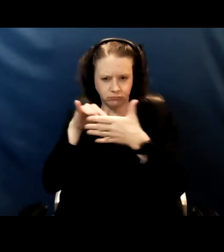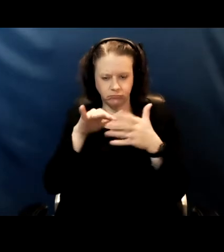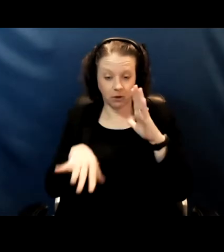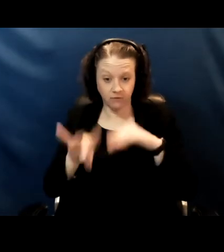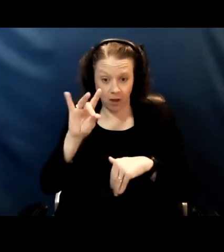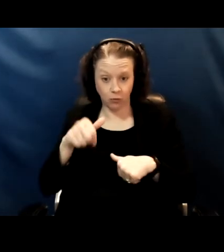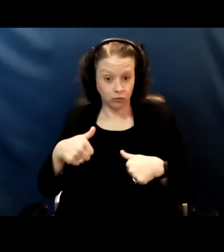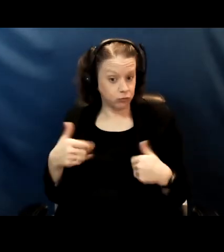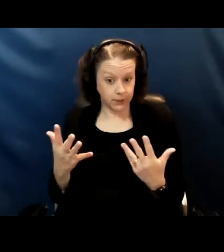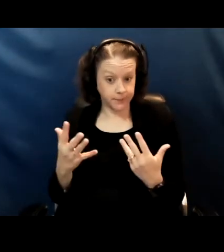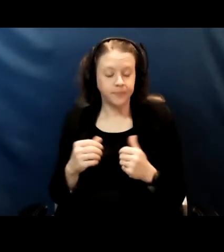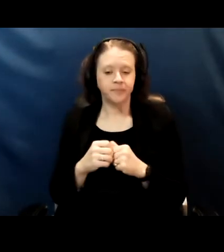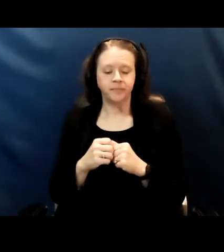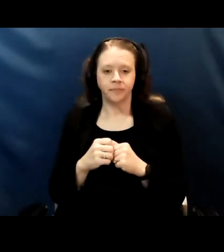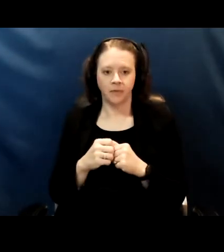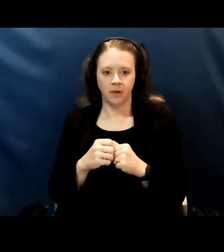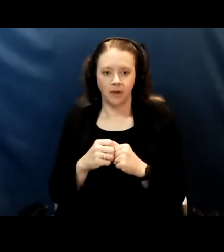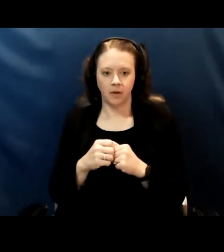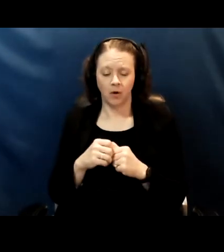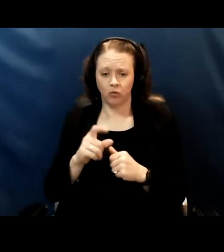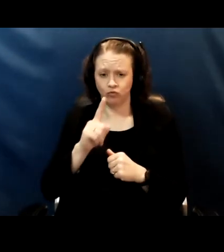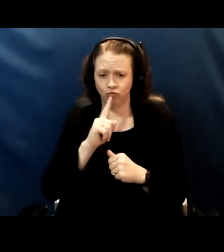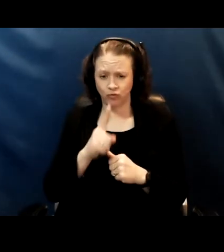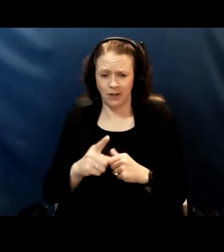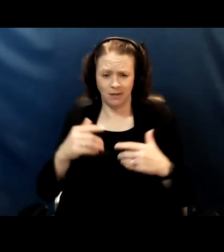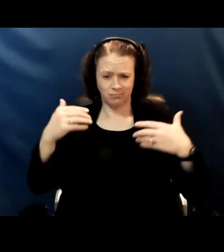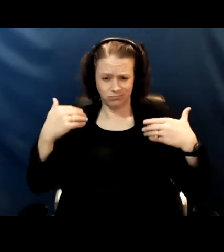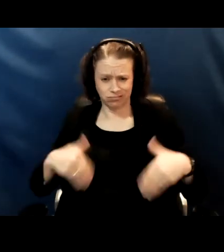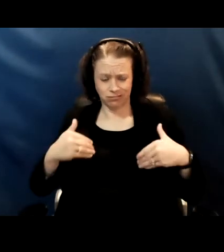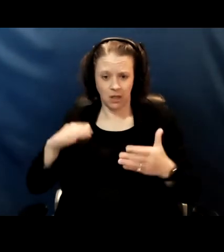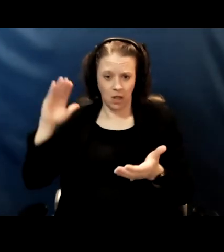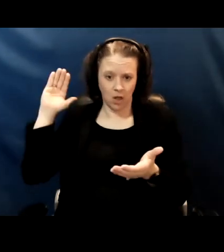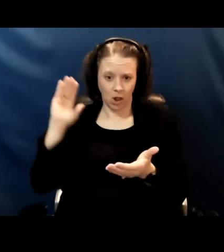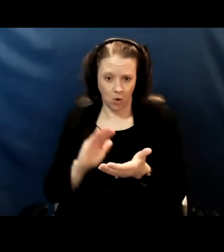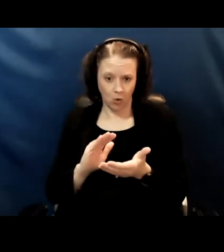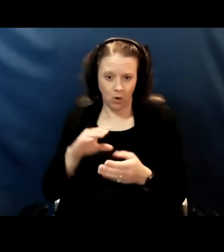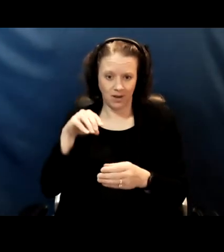there was incredibly low in school transmission